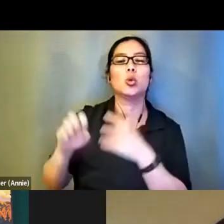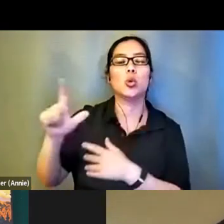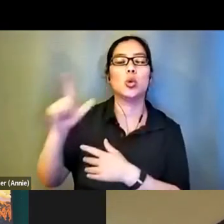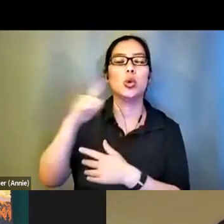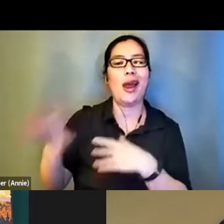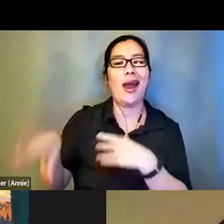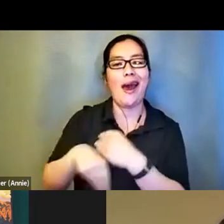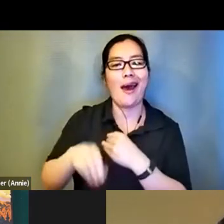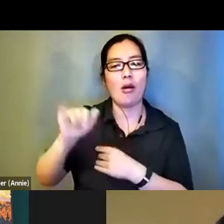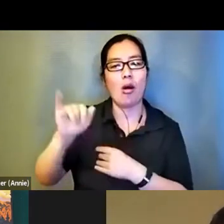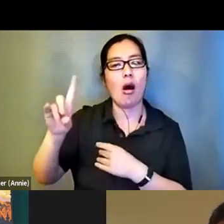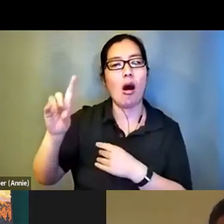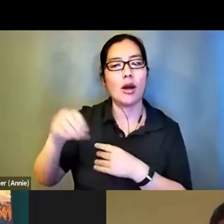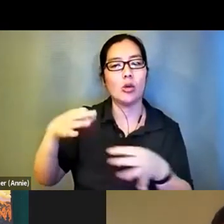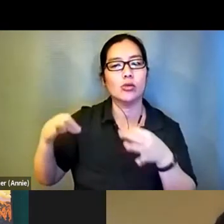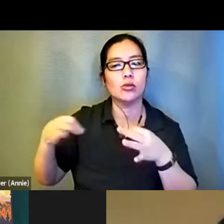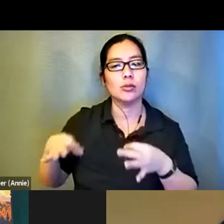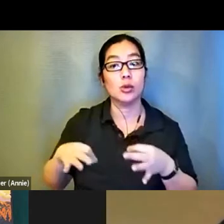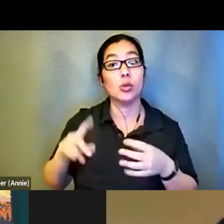You Tube videos. So I train